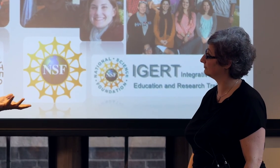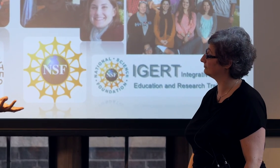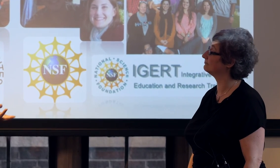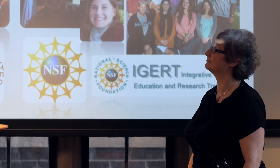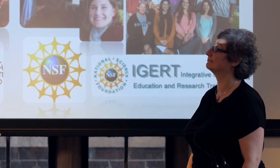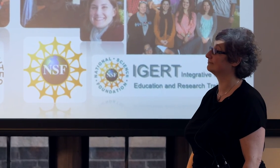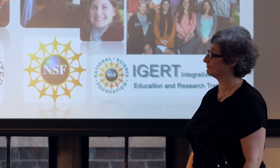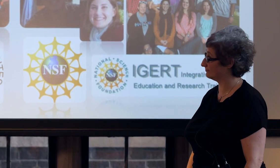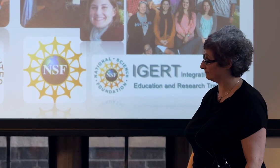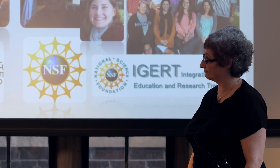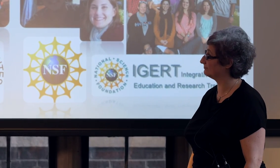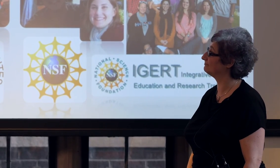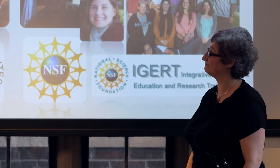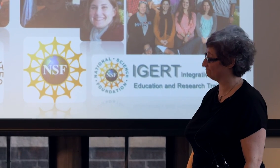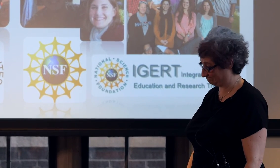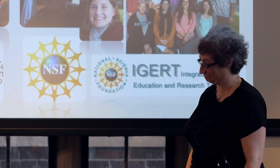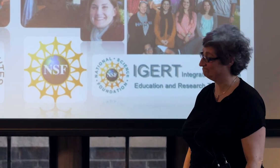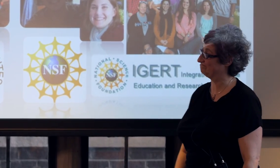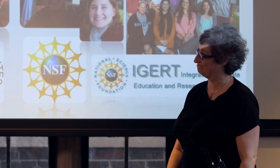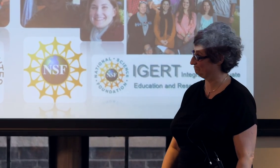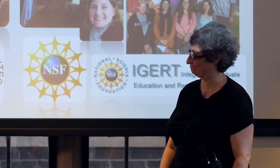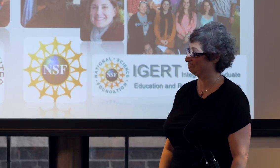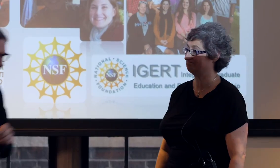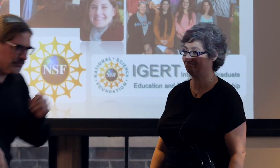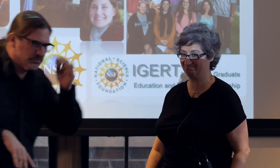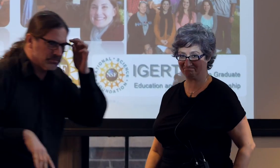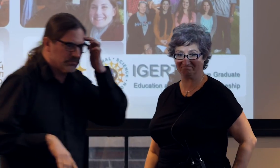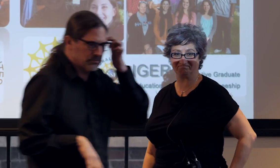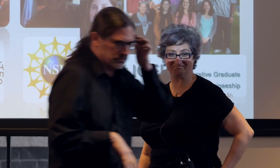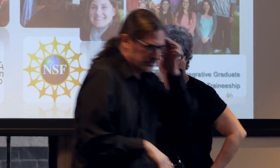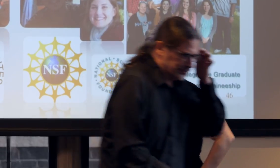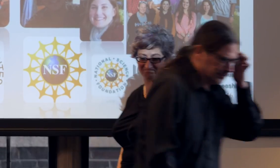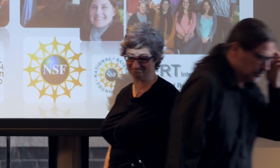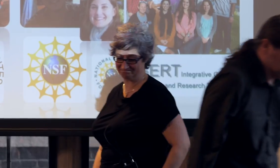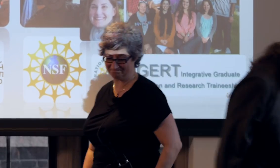where does that all stem from, so that's one of my fascinations.